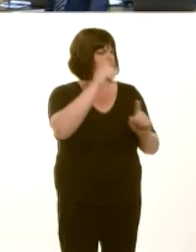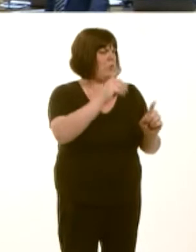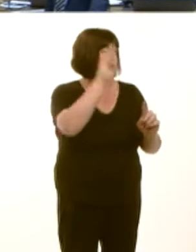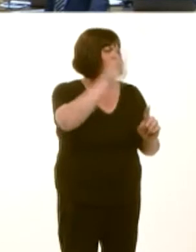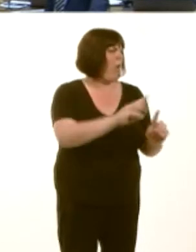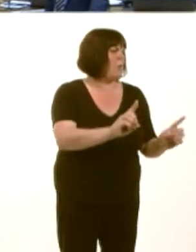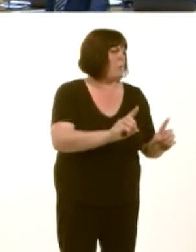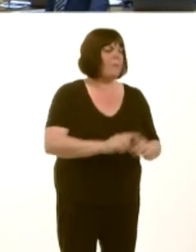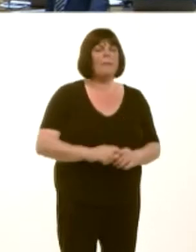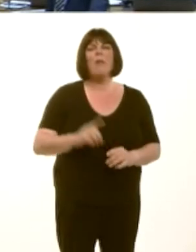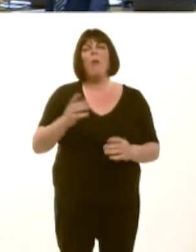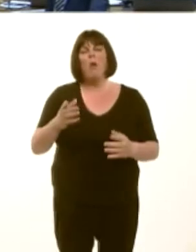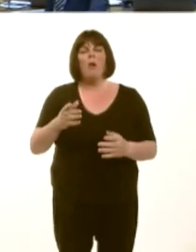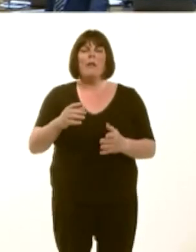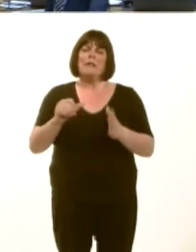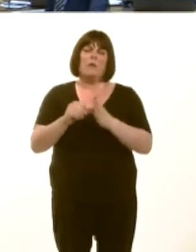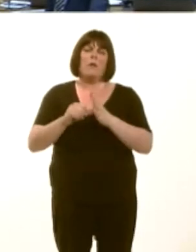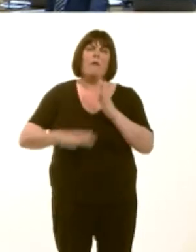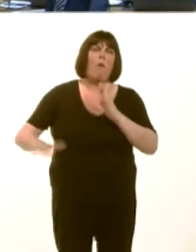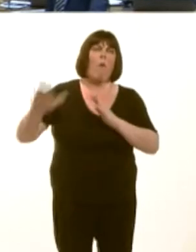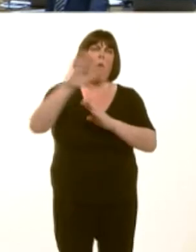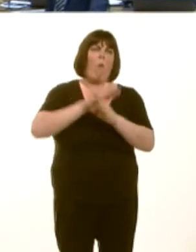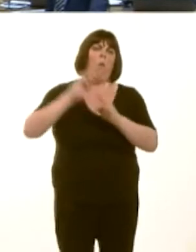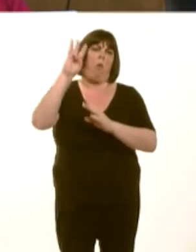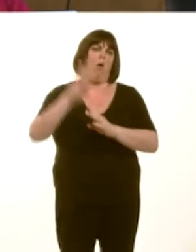Rydym niín deall hynny ond niín ffaelu hala beth sydd ddim gyda ni.